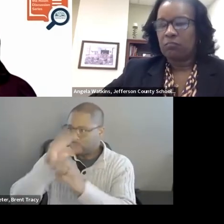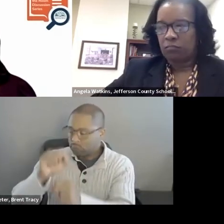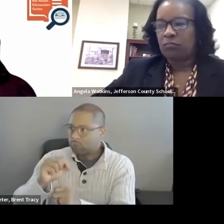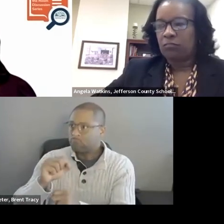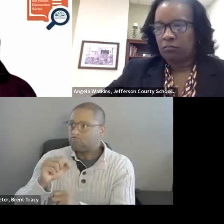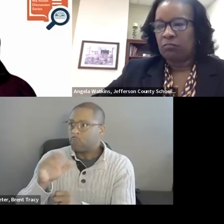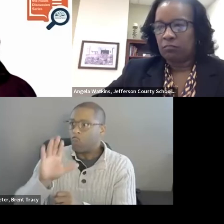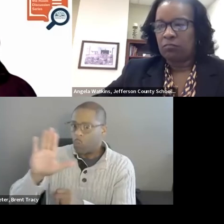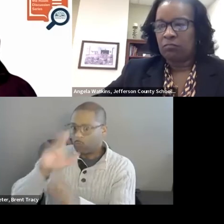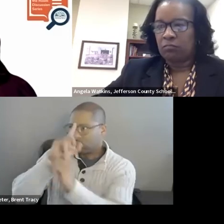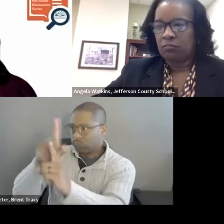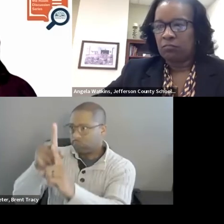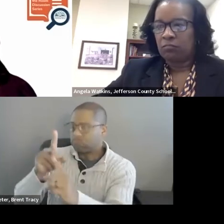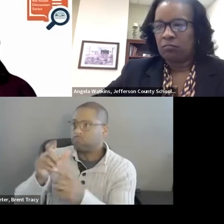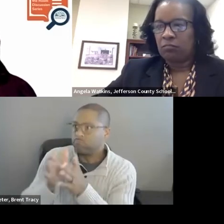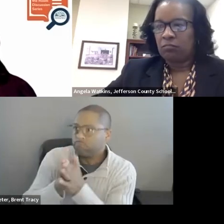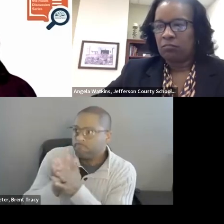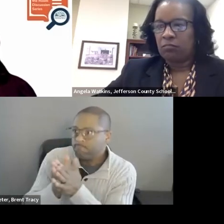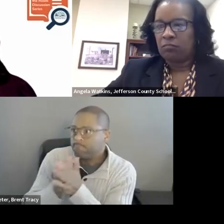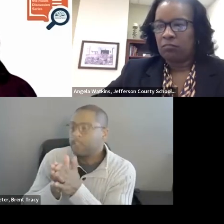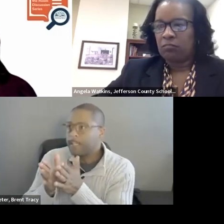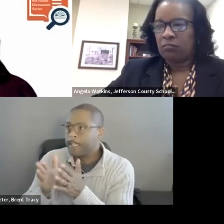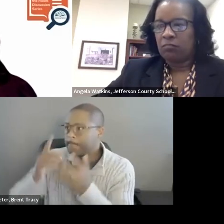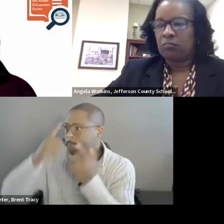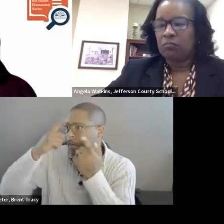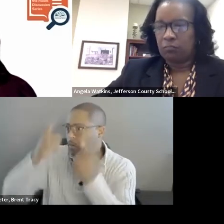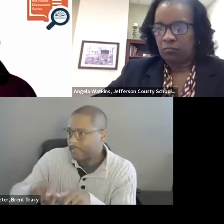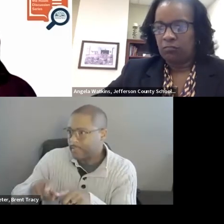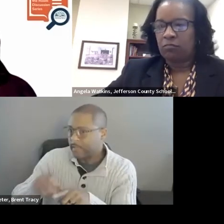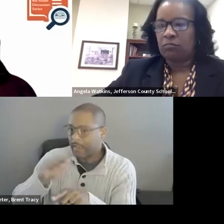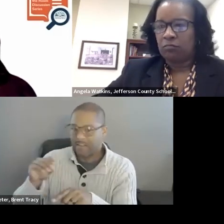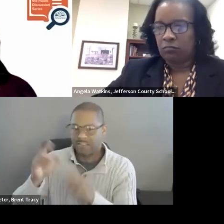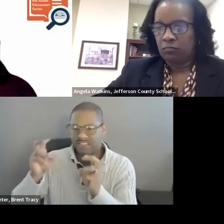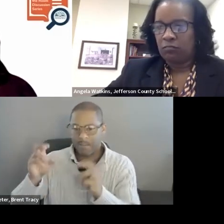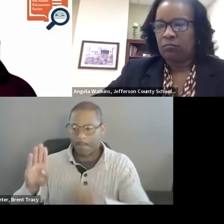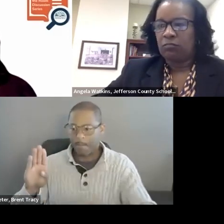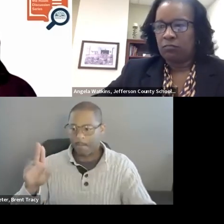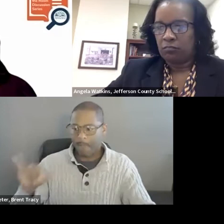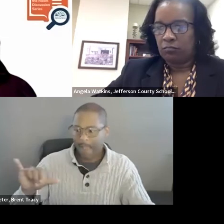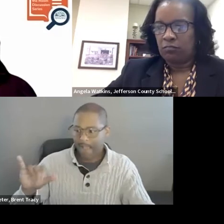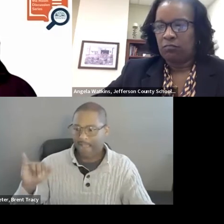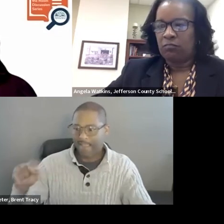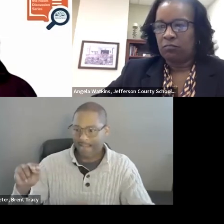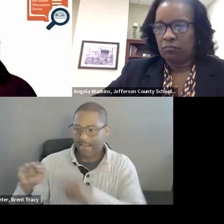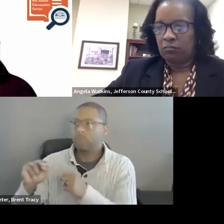You may not have all the answers and I think we always have to be open to that possibility.